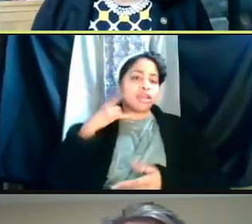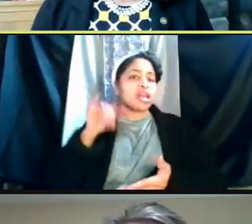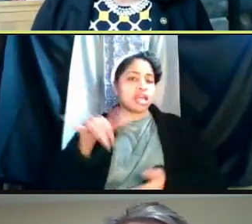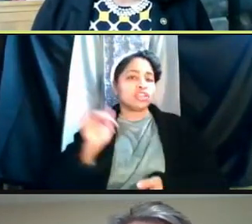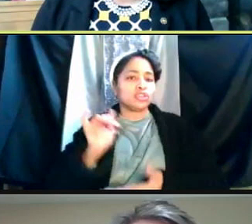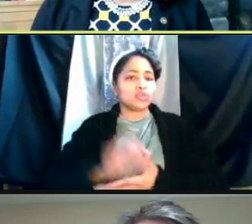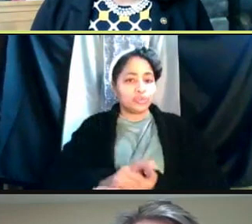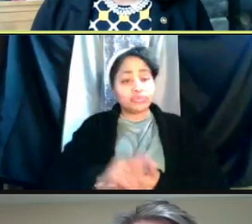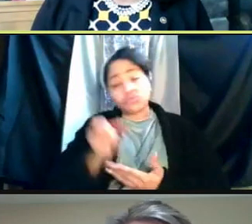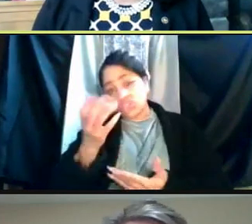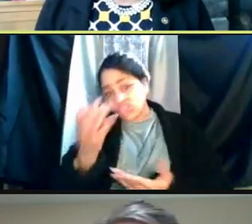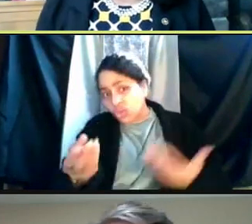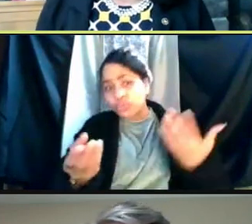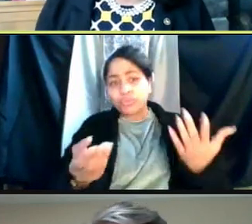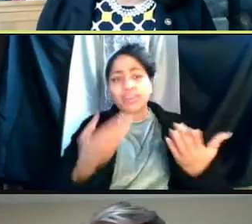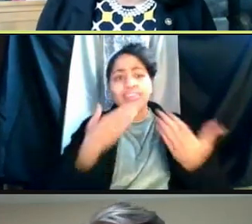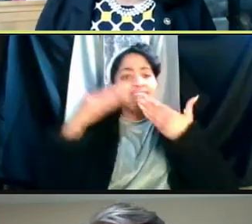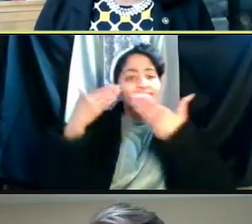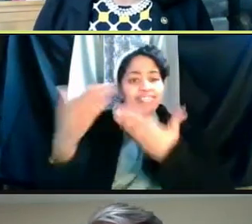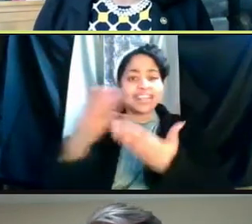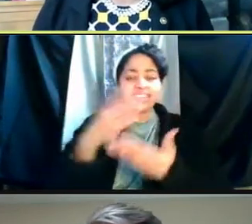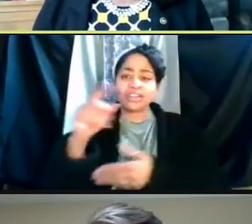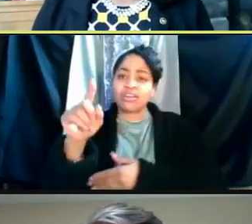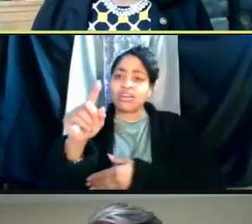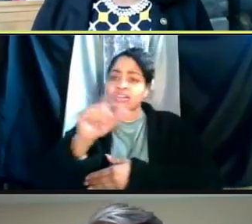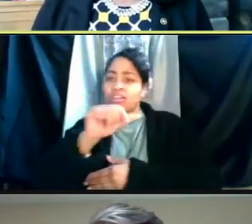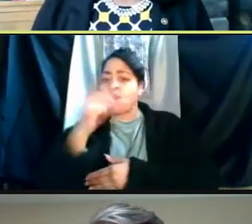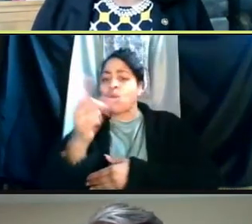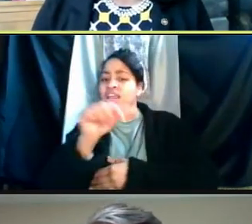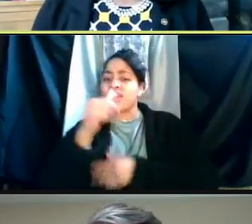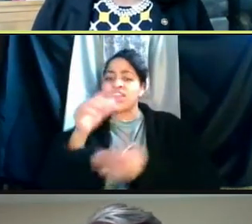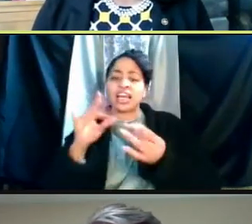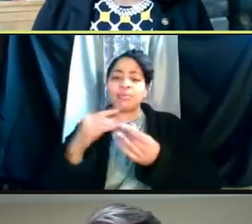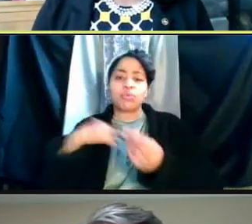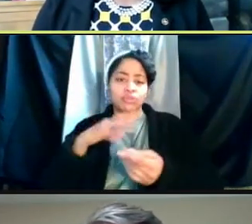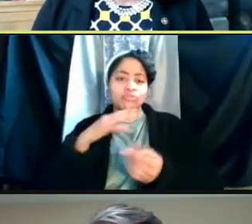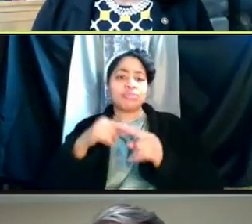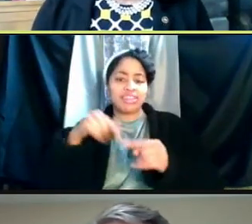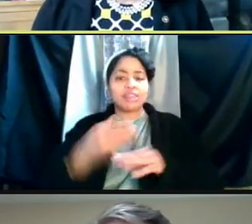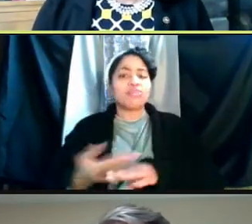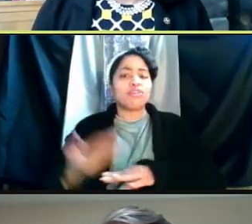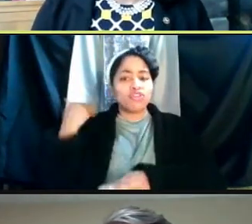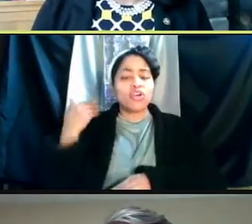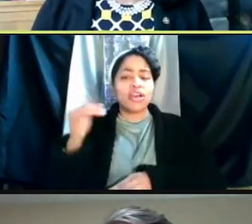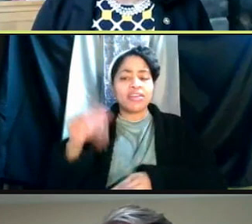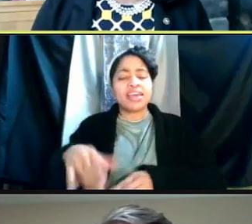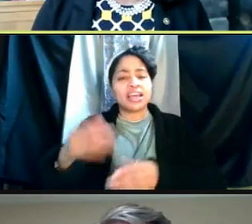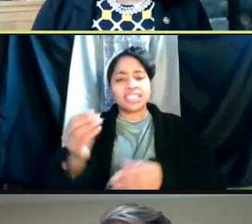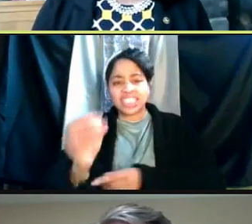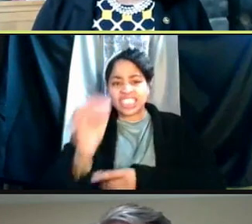So thanks. And on the other comment is that we we've talked about this before, is that zero cases of COVID